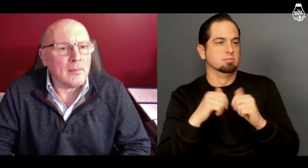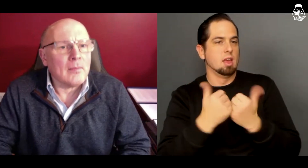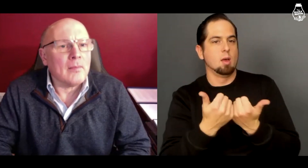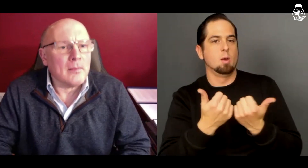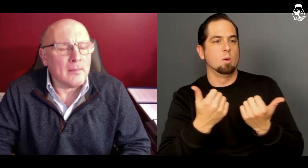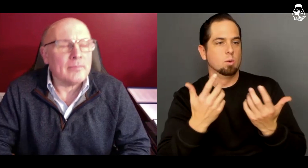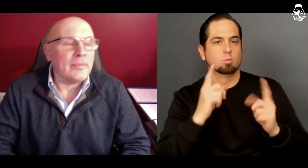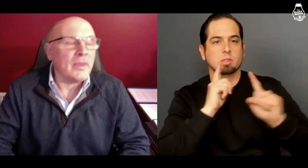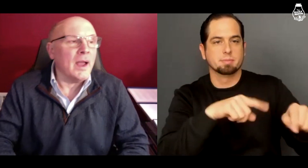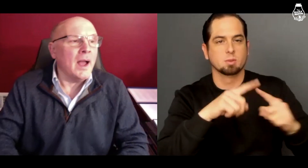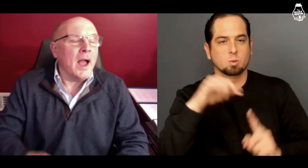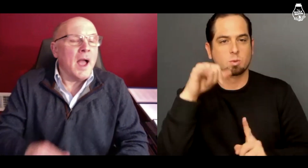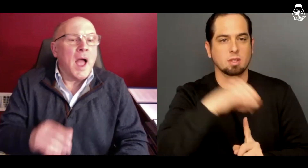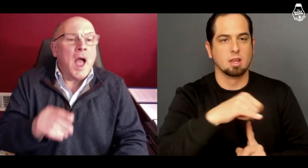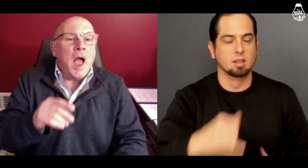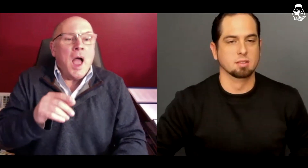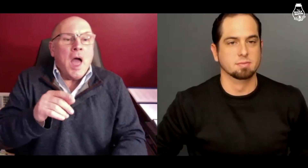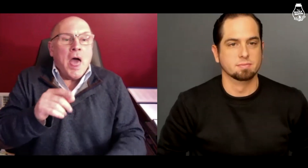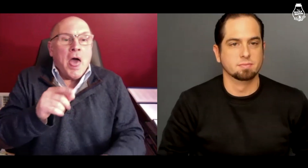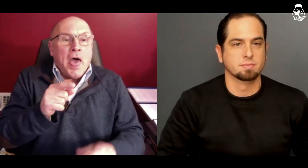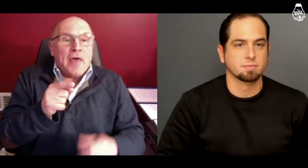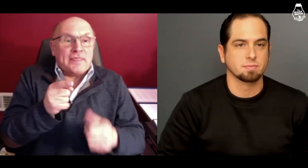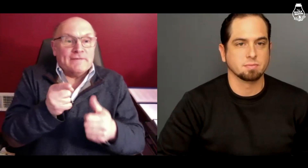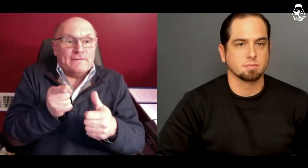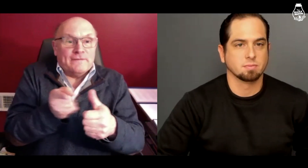how would he respond to that?